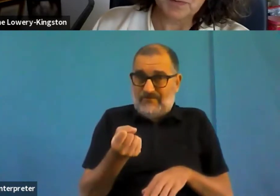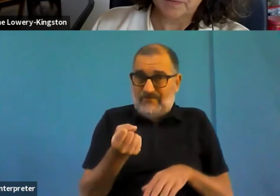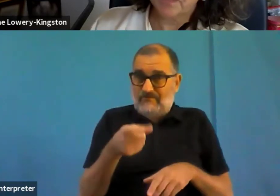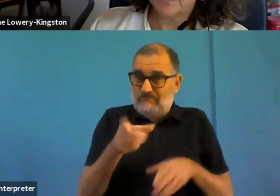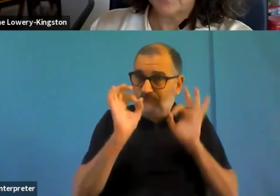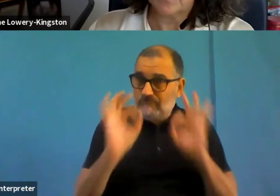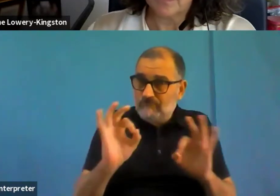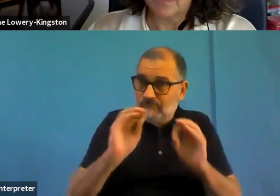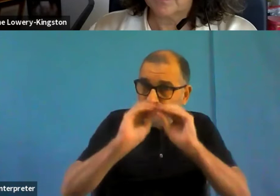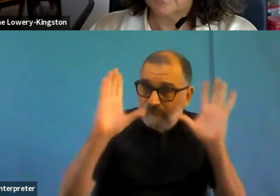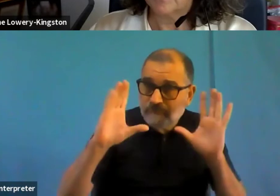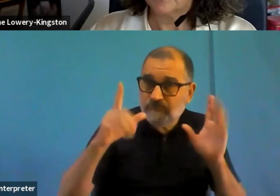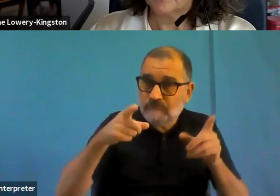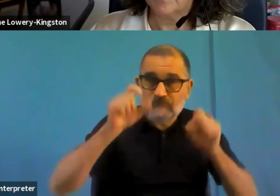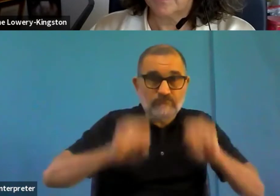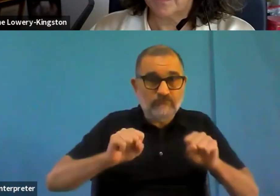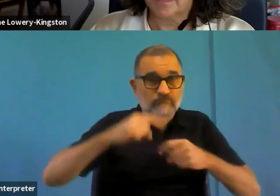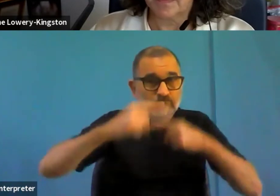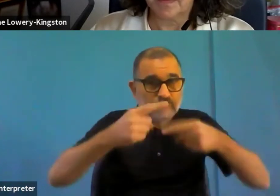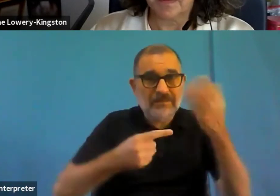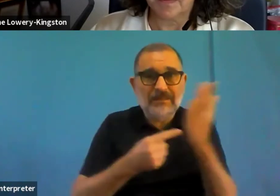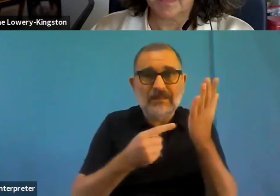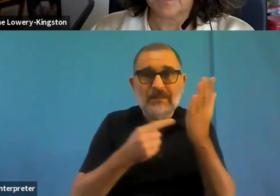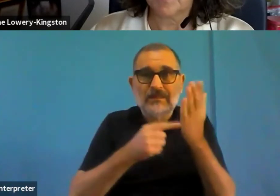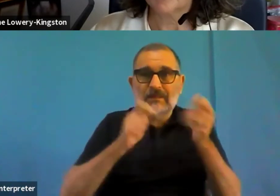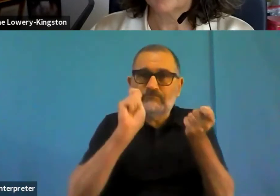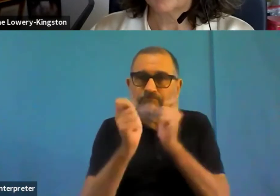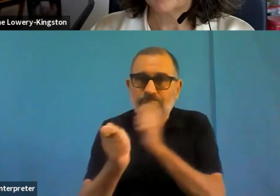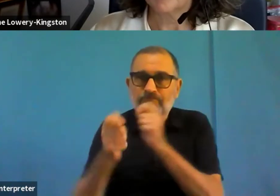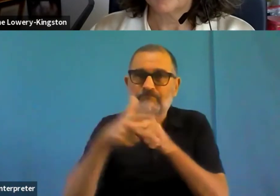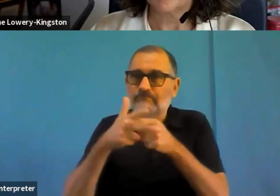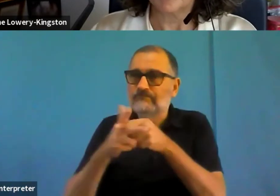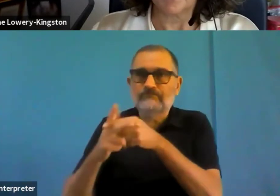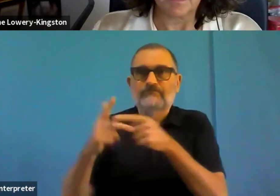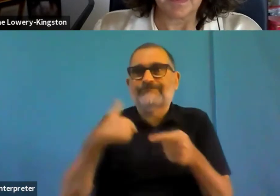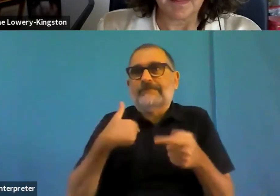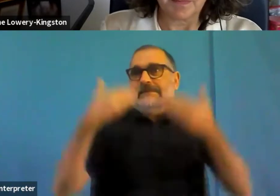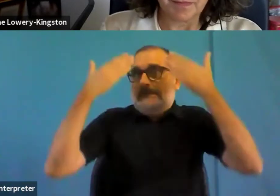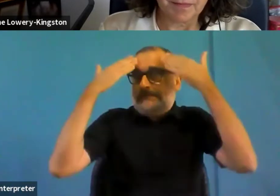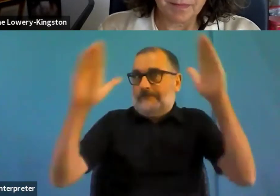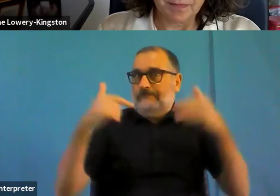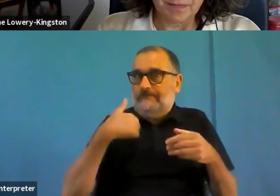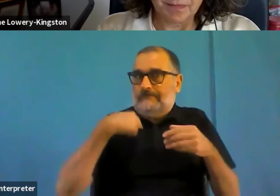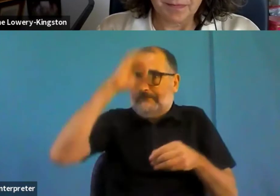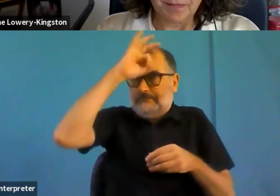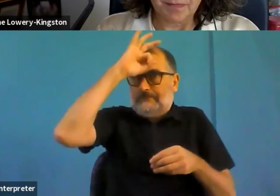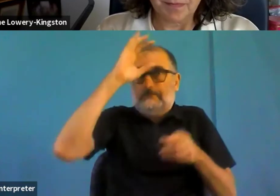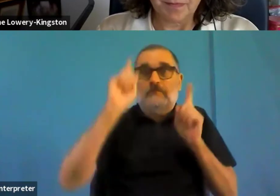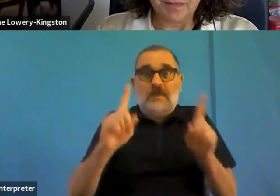And when reporting the problems that developer cannot expect from us to be technical.